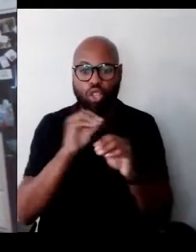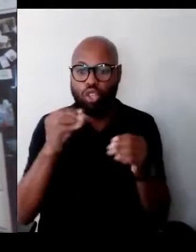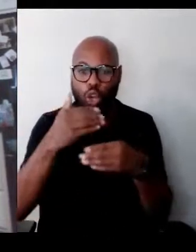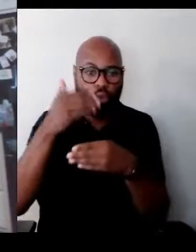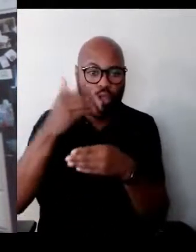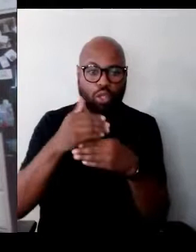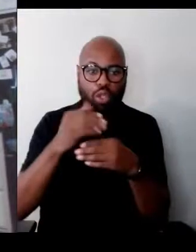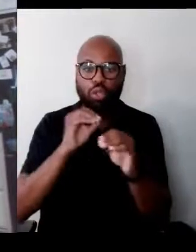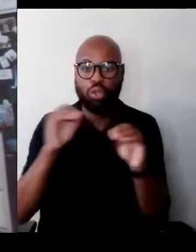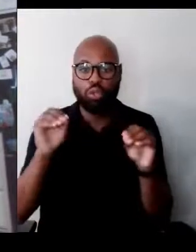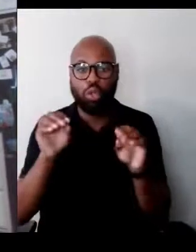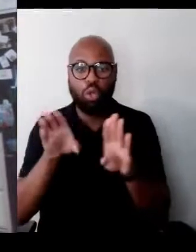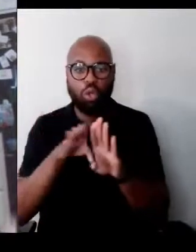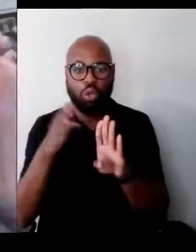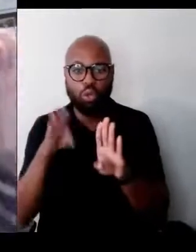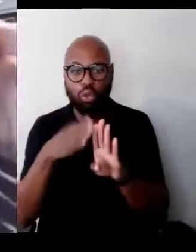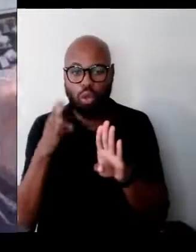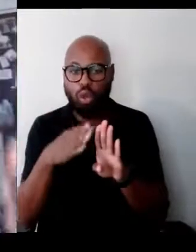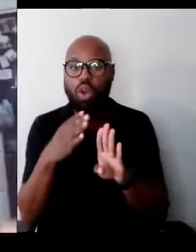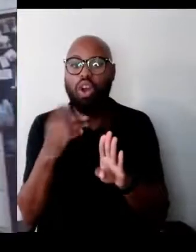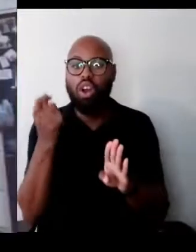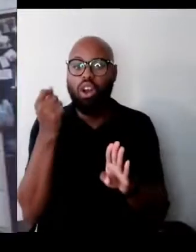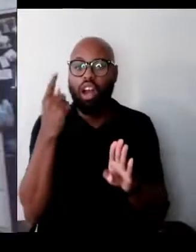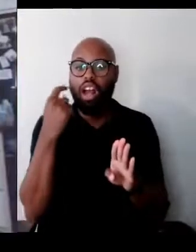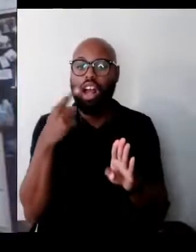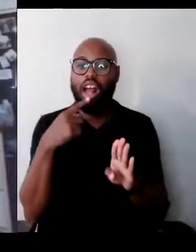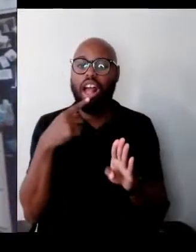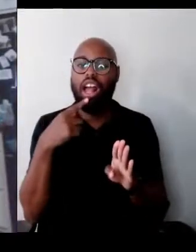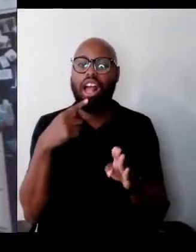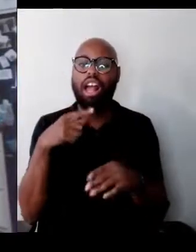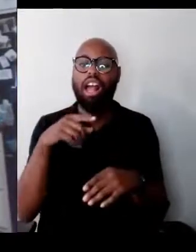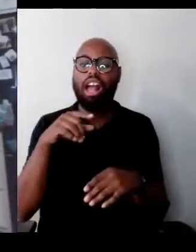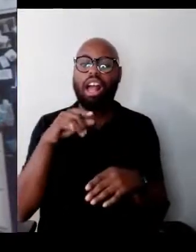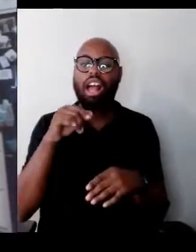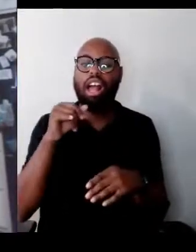and the air was piped in through the sides